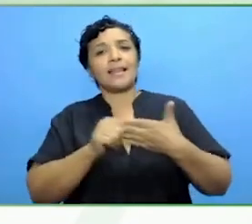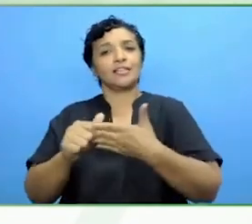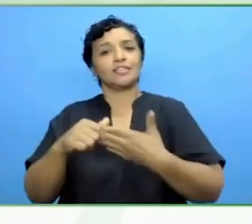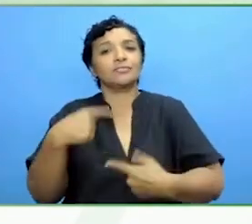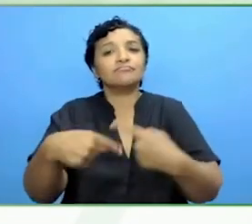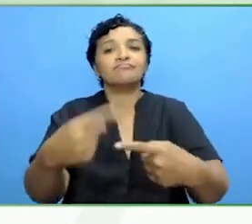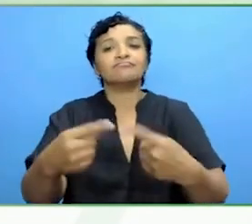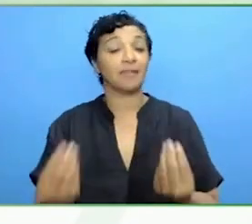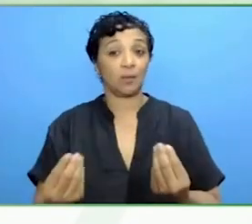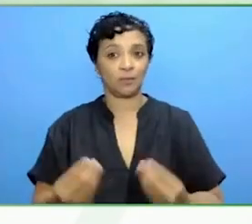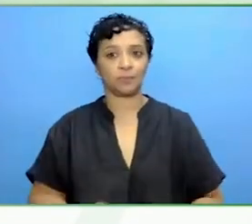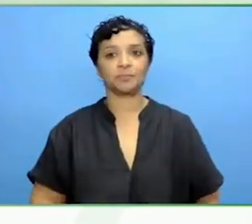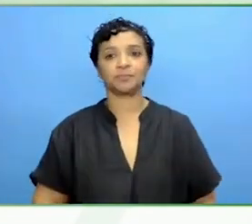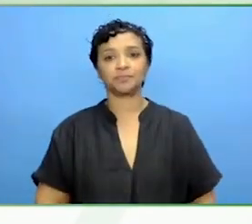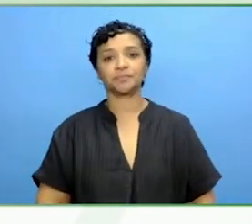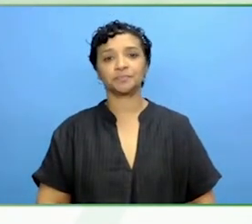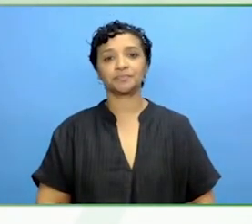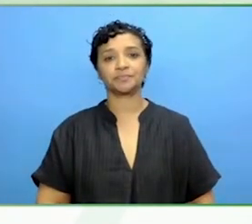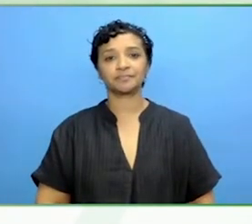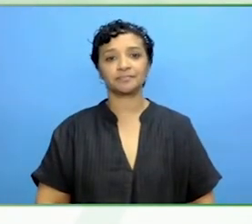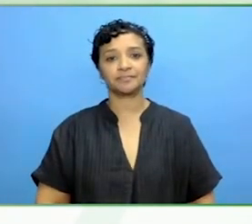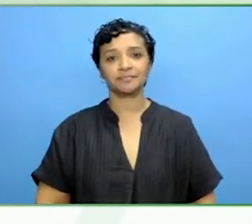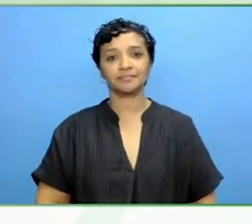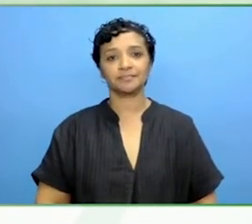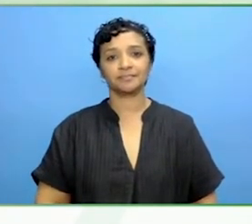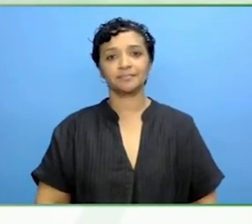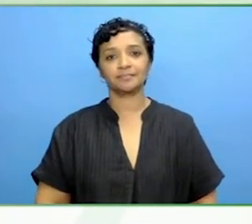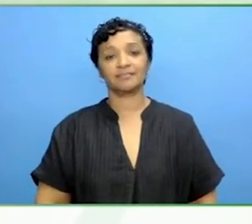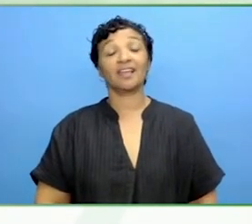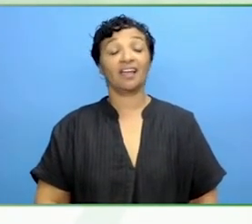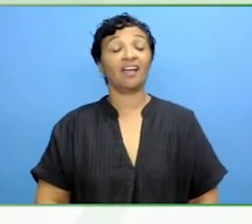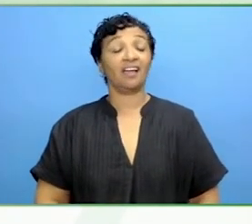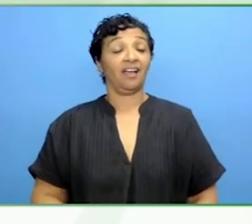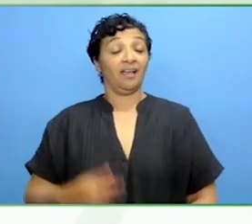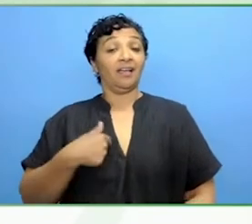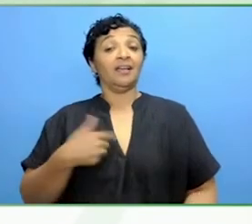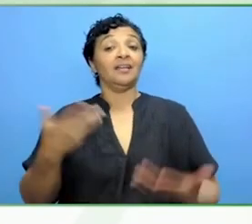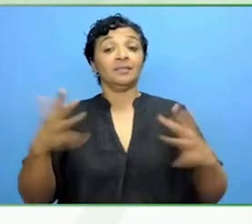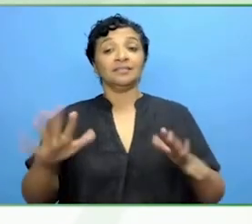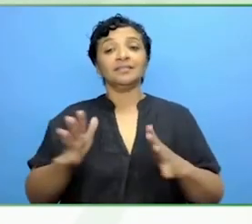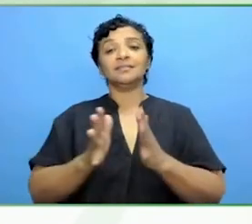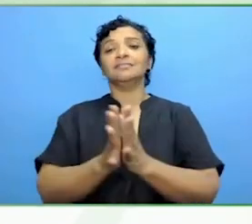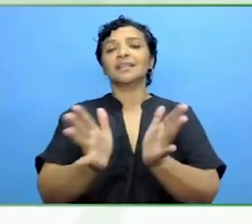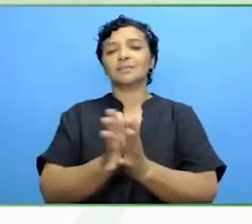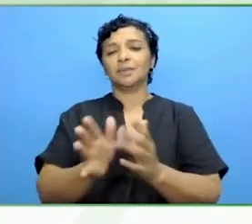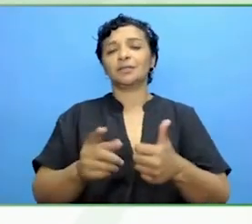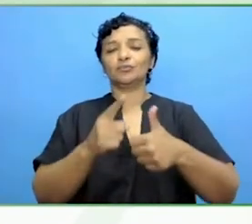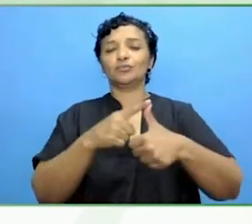I would reflect back to a couple of mentors I have had that have inspired me on my journey.